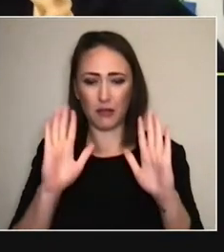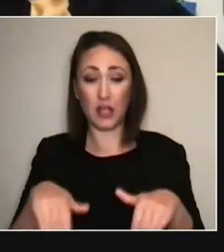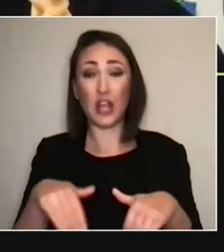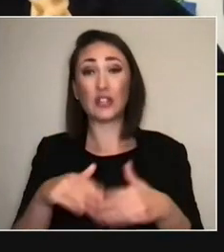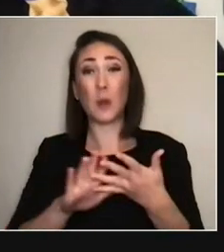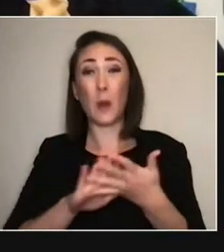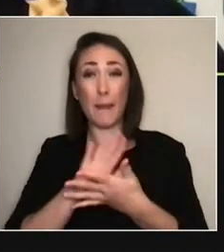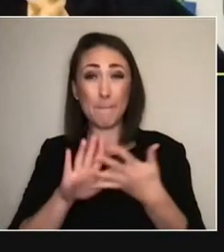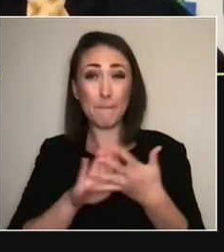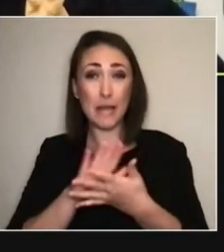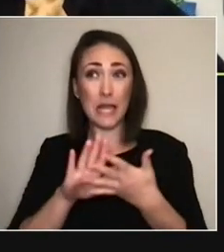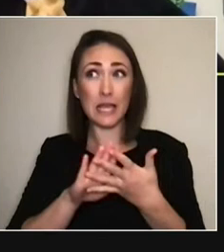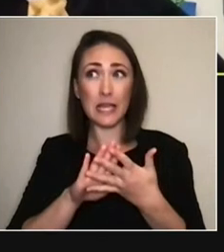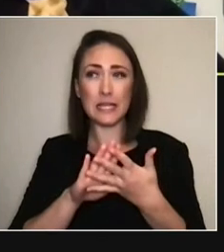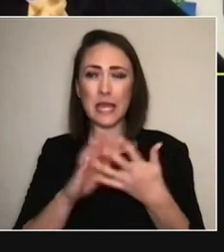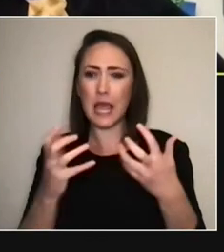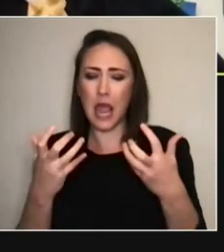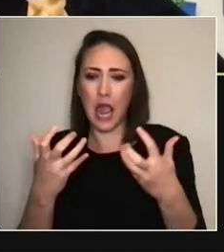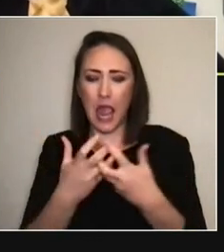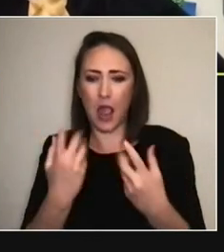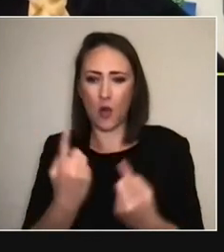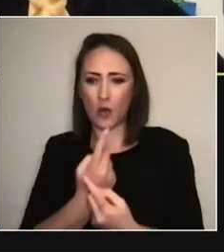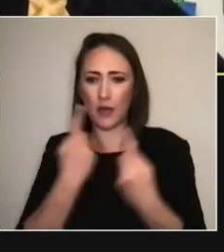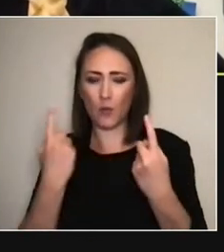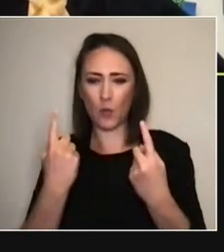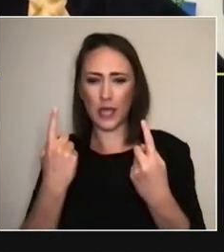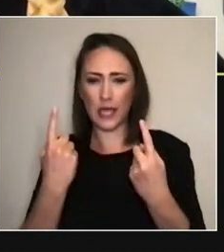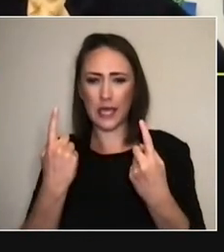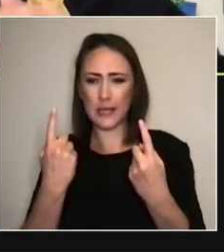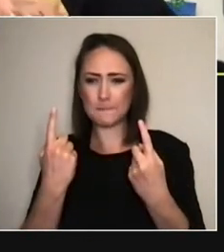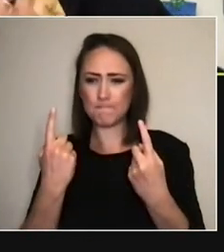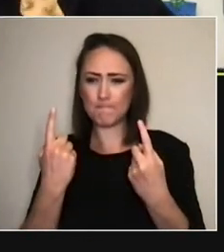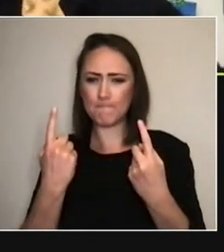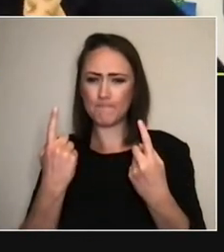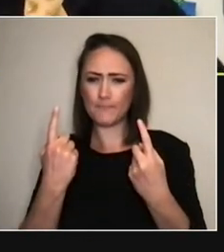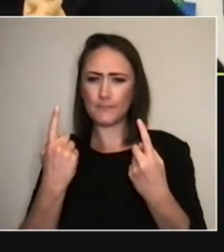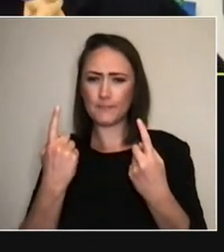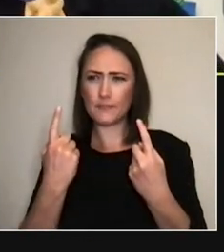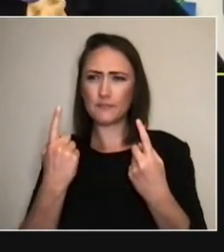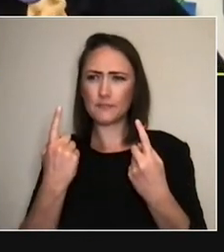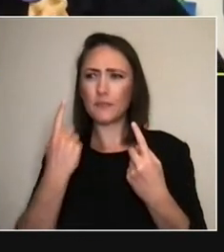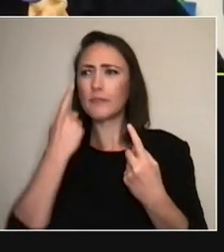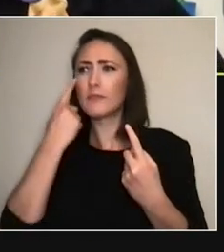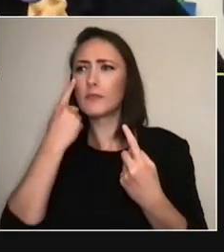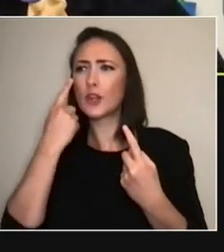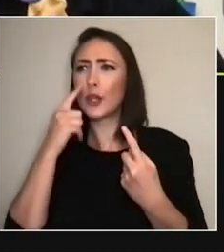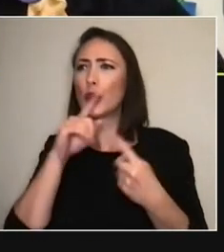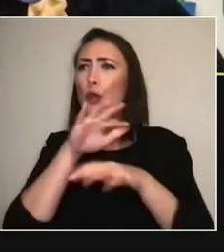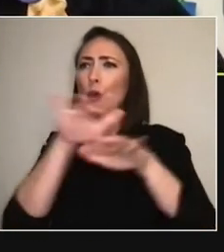Who else is kind of on this same wave of thinking as yourselves, do you think?